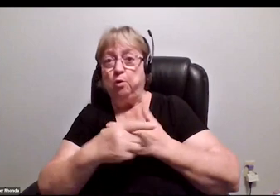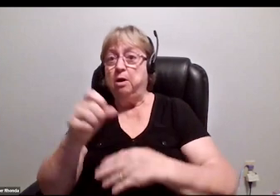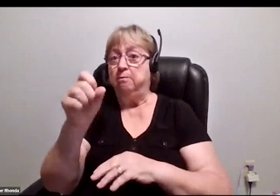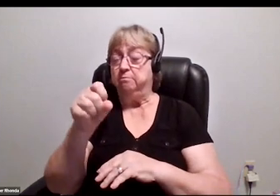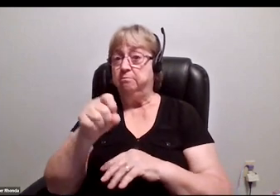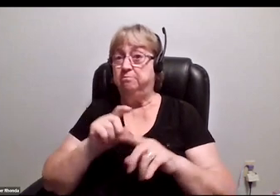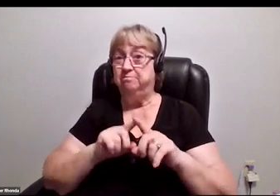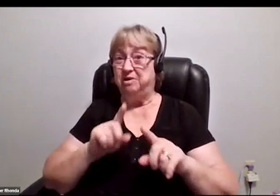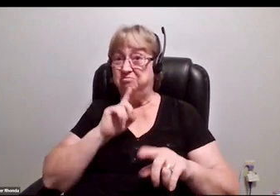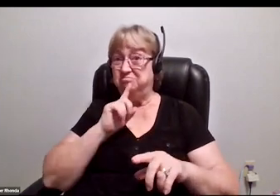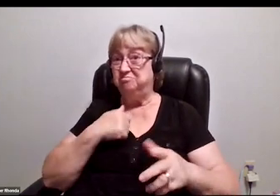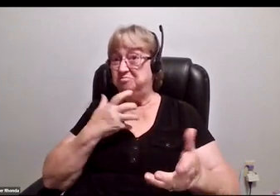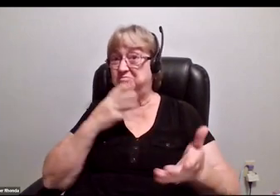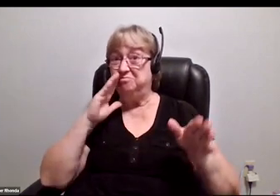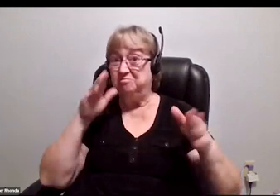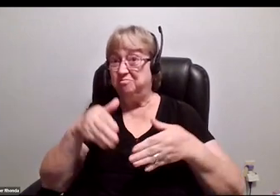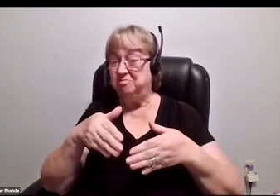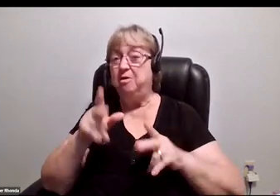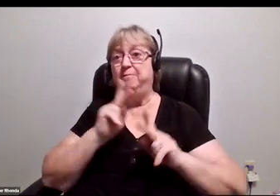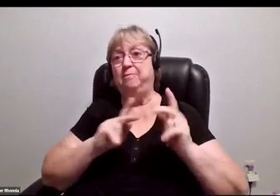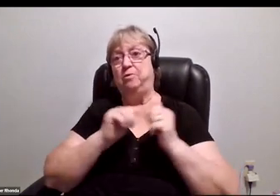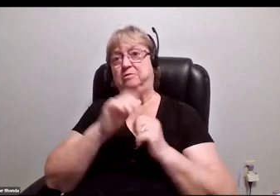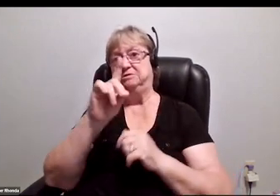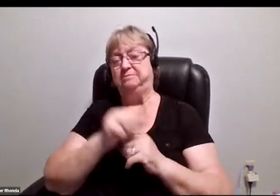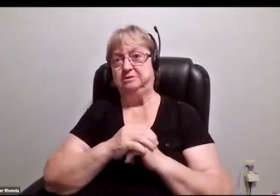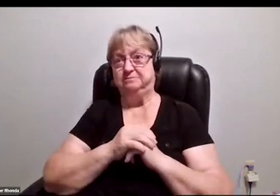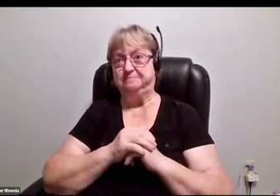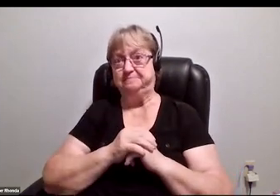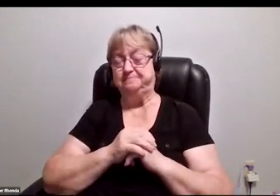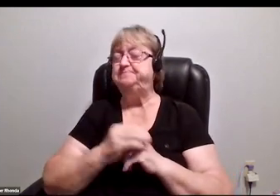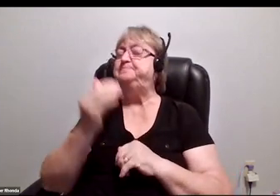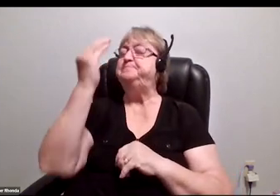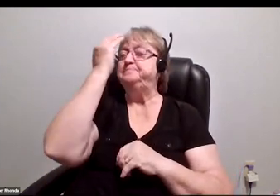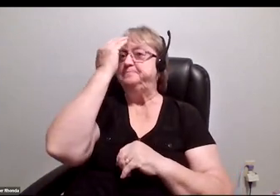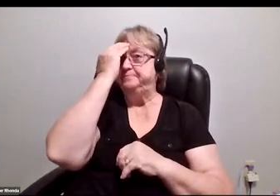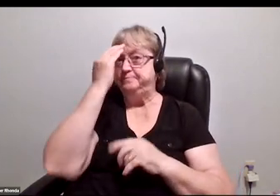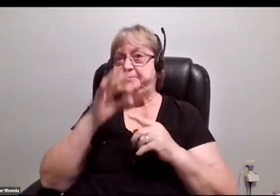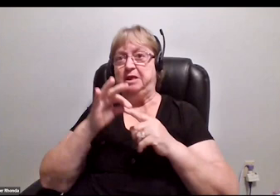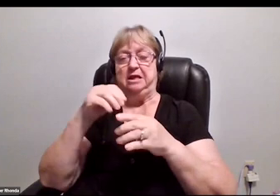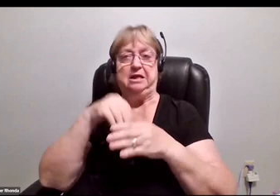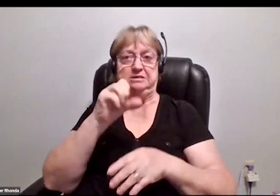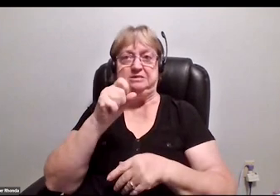I think what I really want to focus on is folks with disabilities. I know, especially in STEM, it can get really,